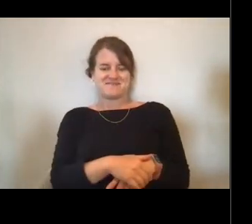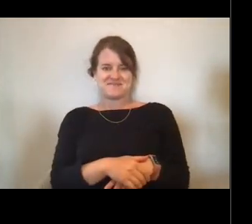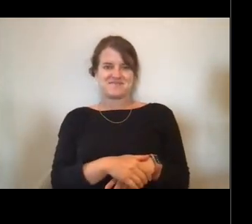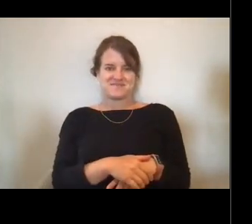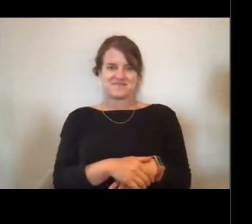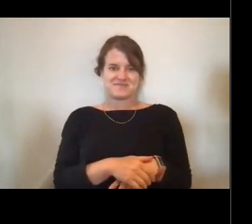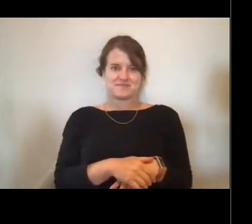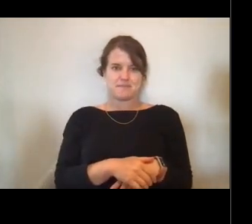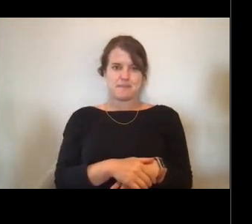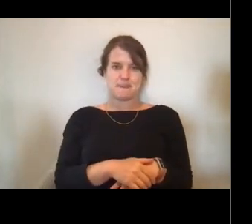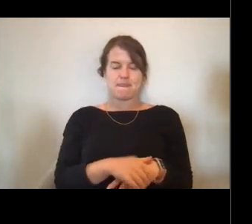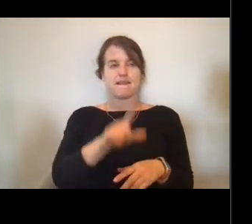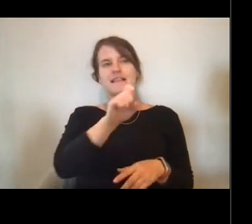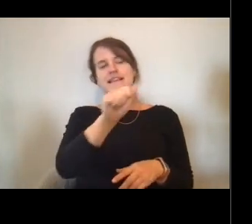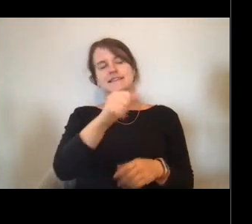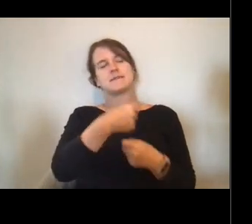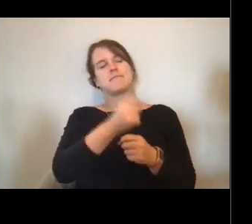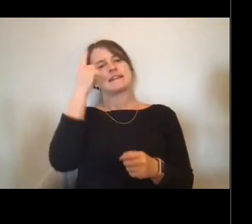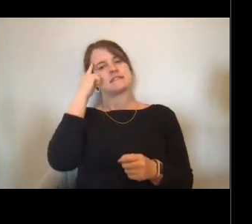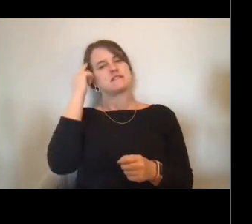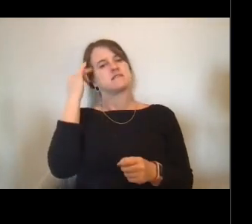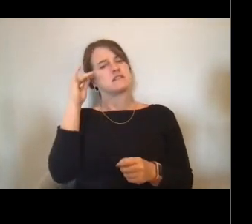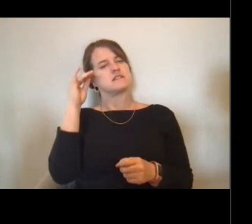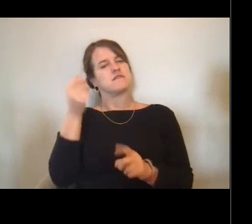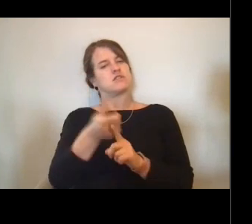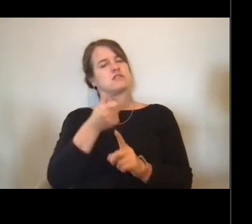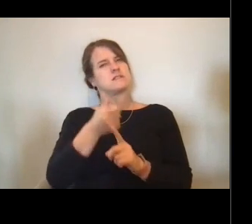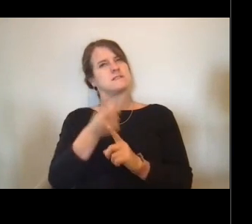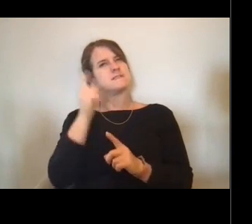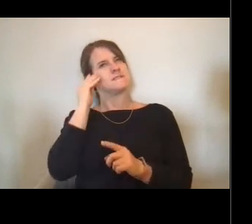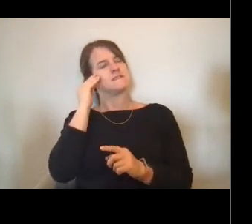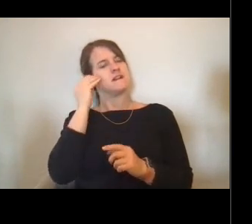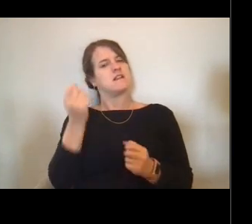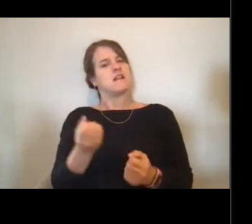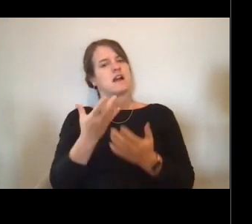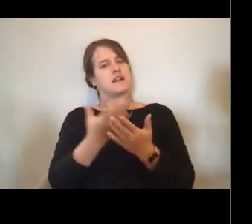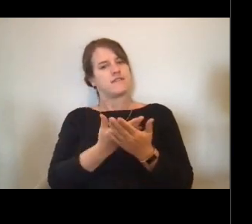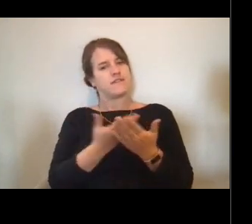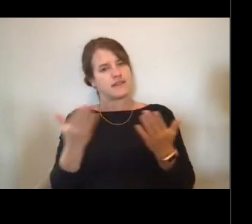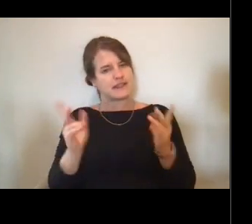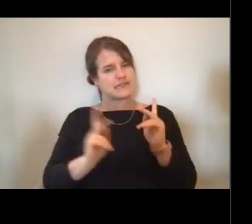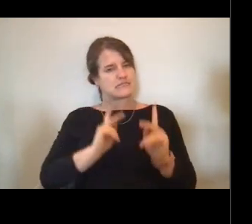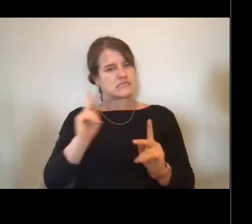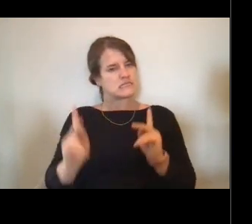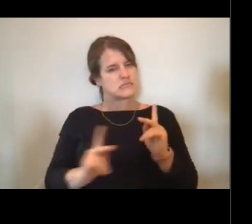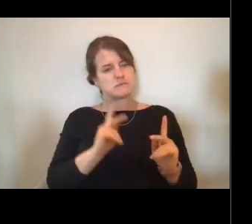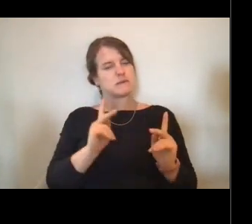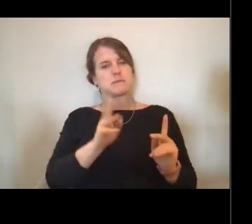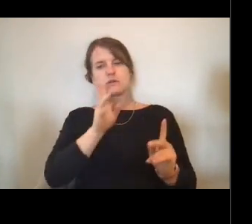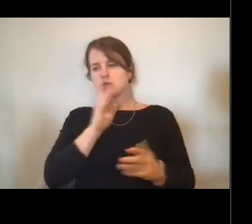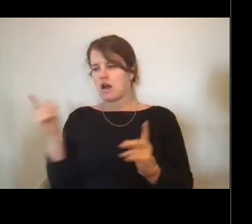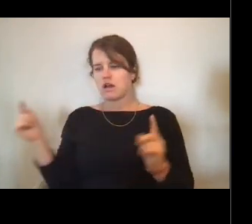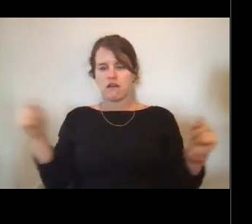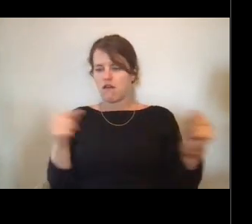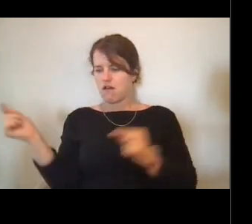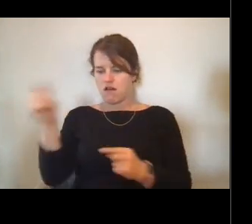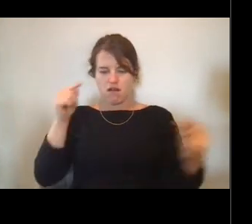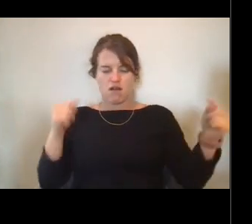if you have a lot of people talking to many different people there can be a lot of confusion I'd imagine. Definitely. Yeah.